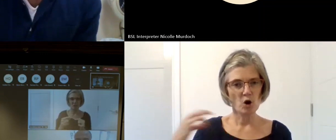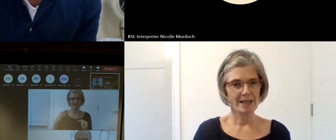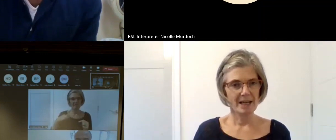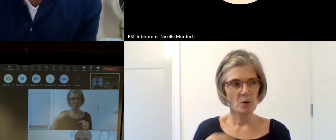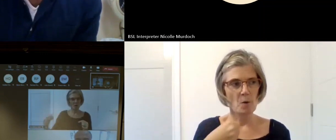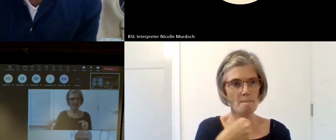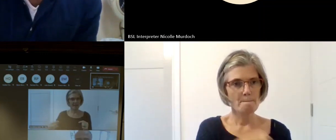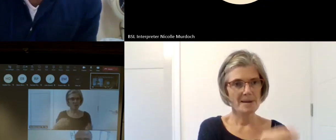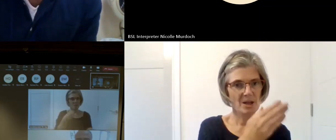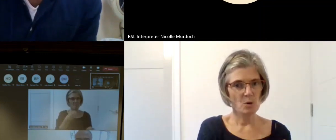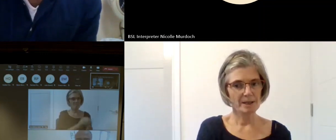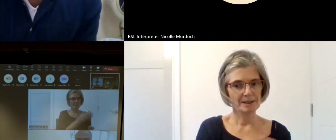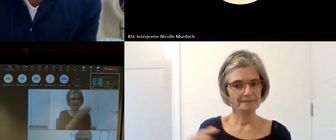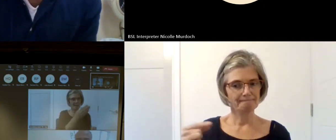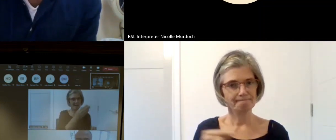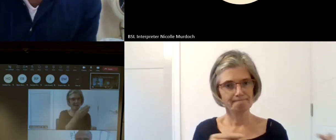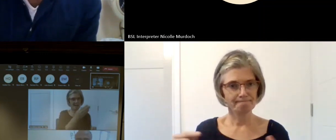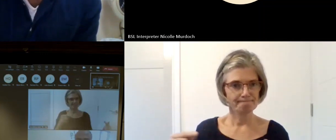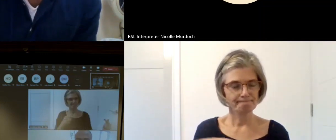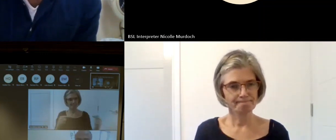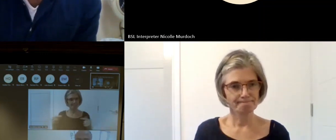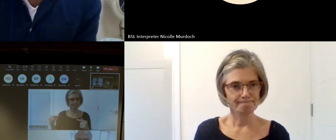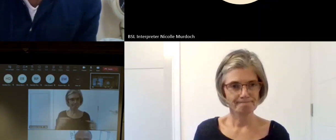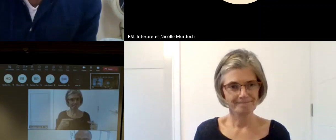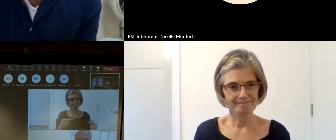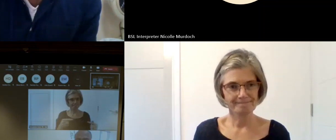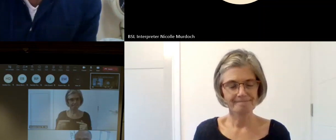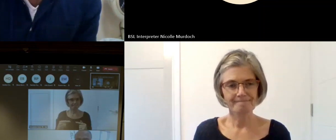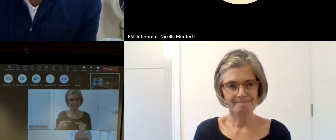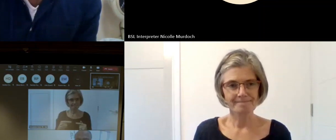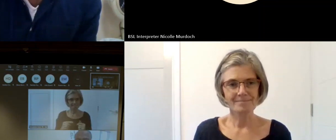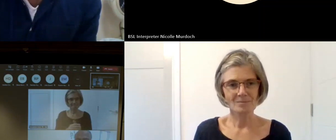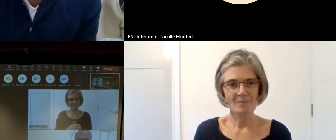you have any advice for an anonymous ask question about us yeah I'm sure that everyone who was just